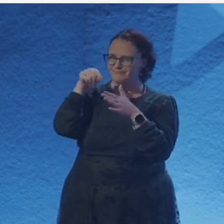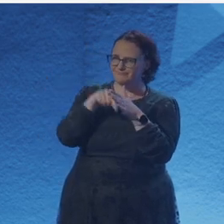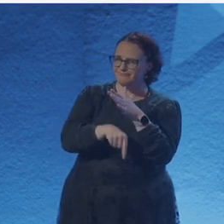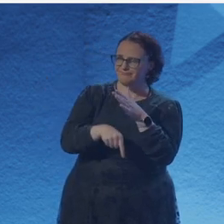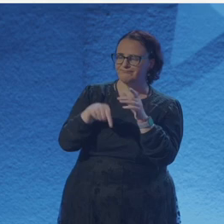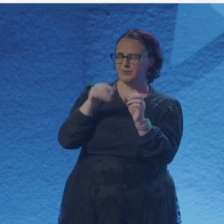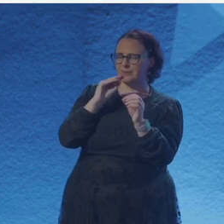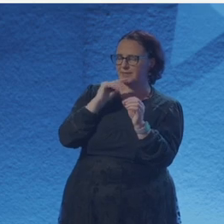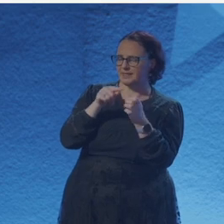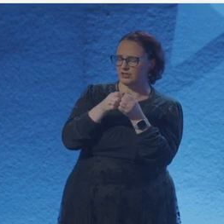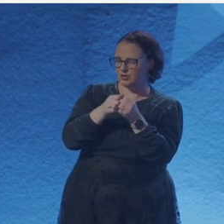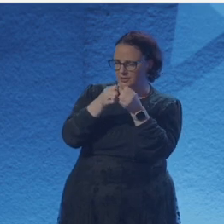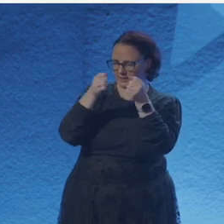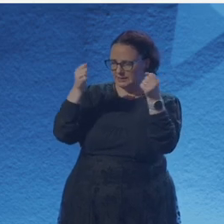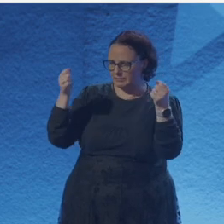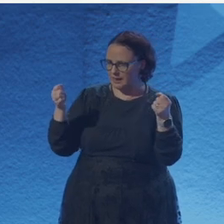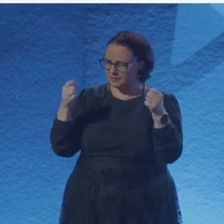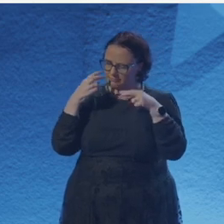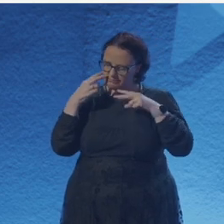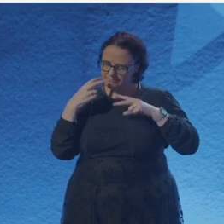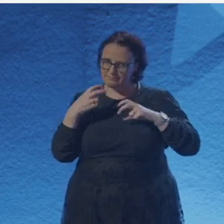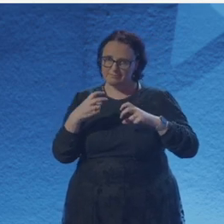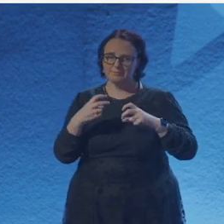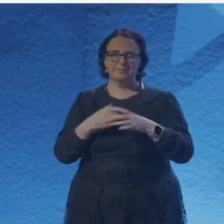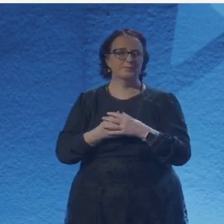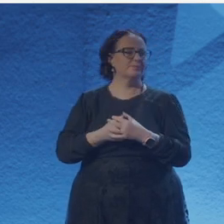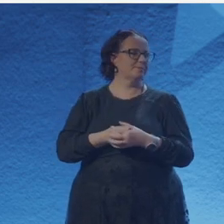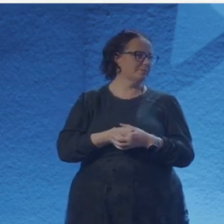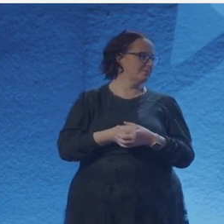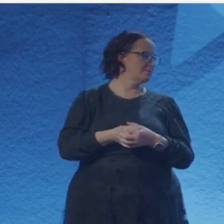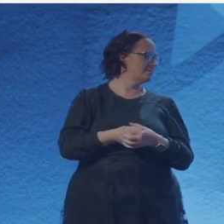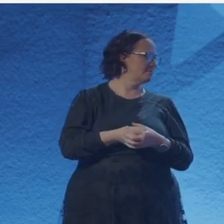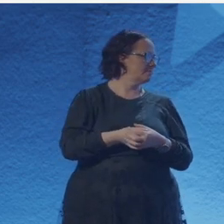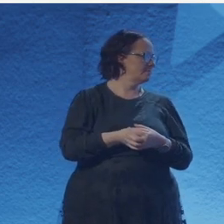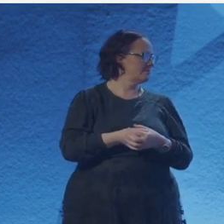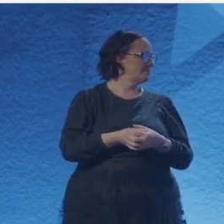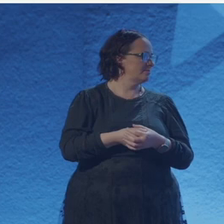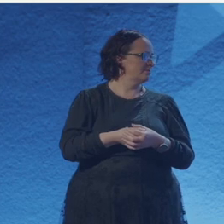when I write, I kind of gather things through the day, whether it's like pictures of or literal objects or snippets of conversation.